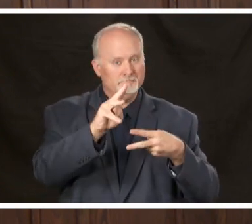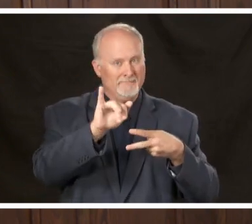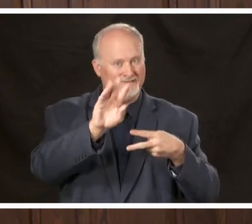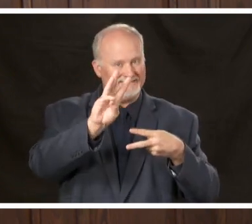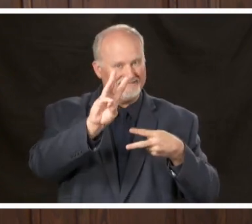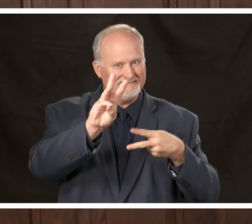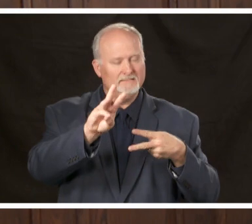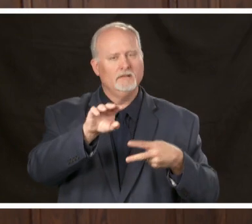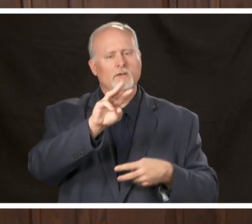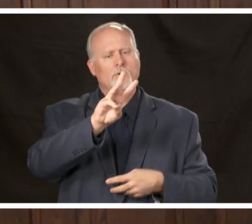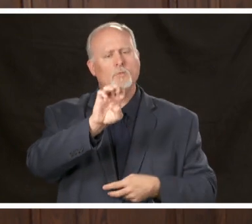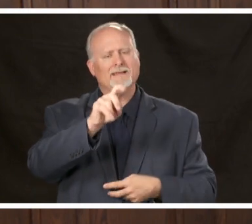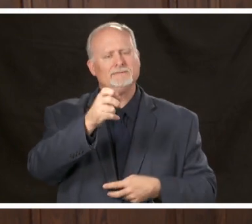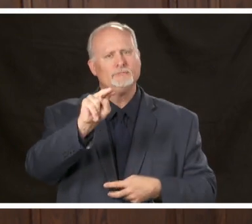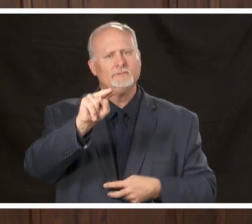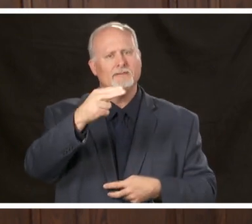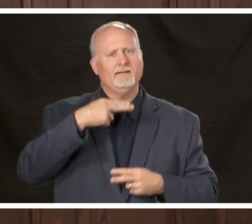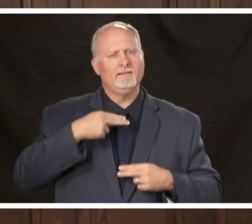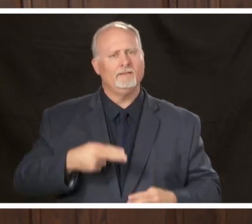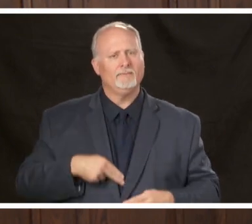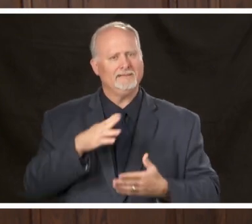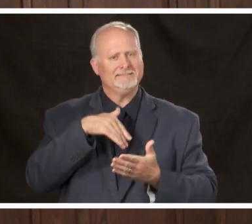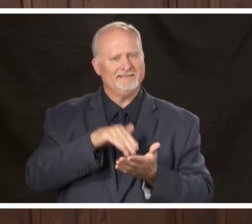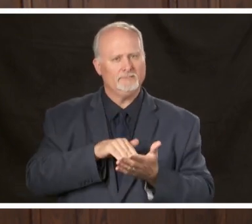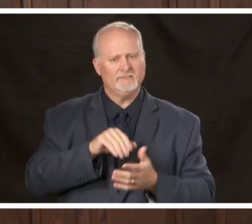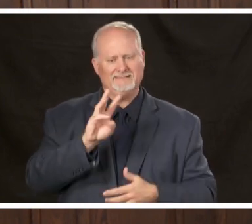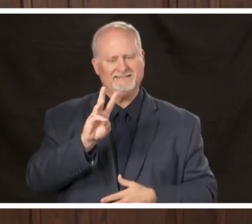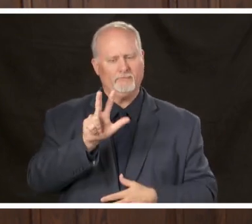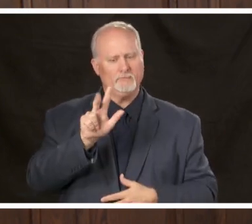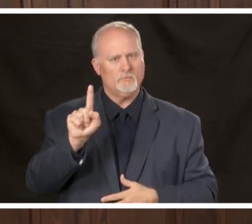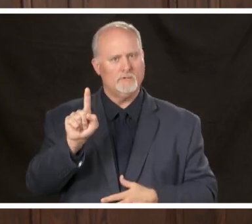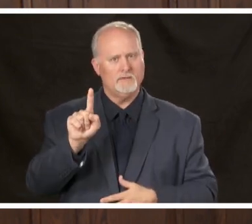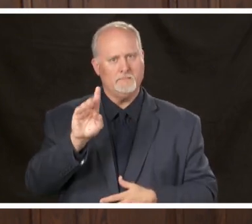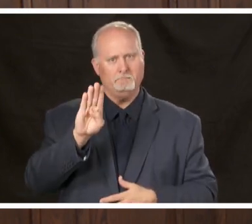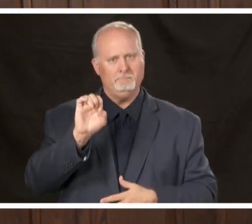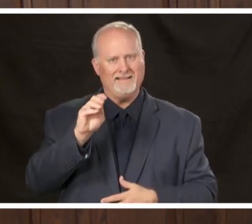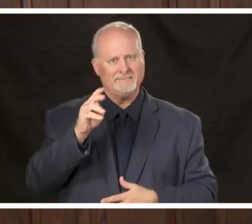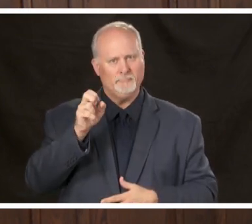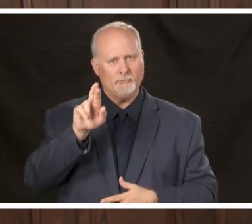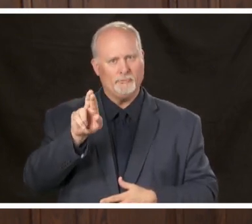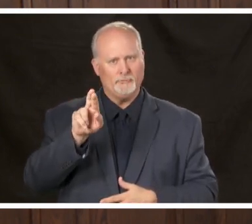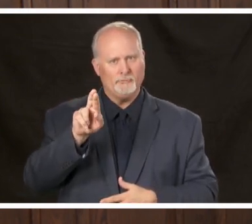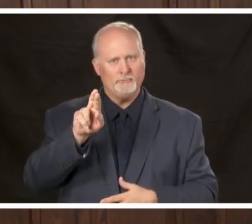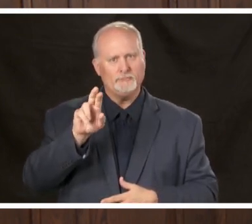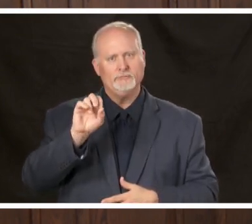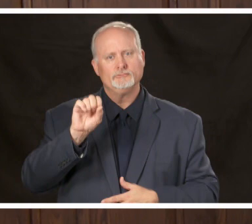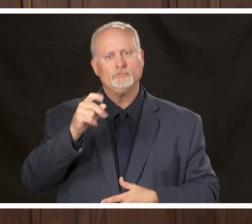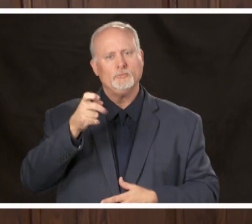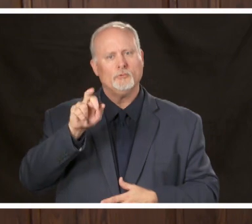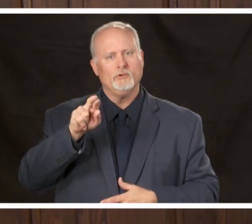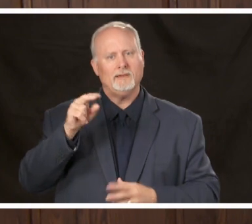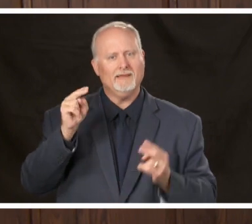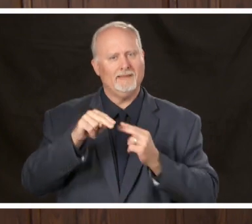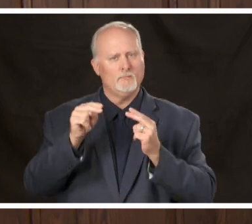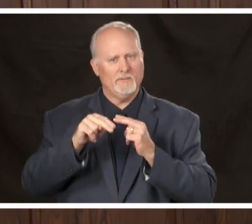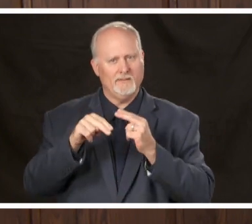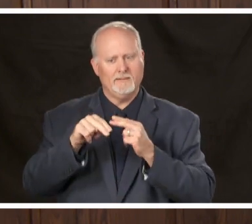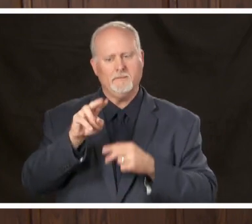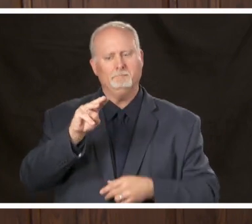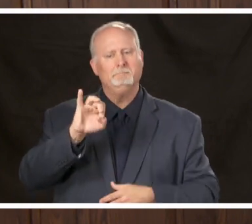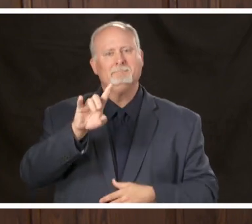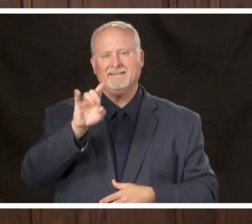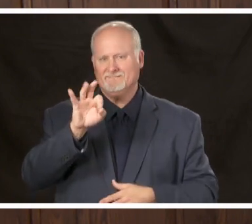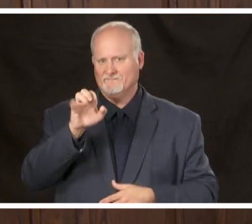it'll be at Western Health Center 631 bessemer superhighway midfield and on